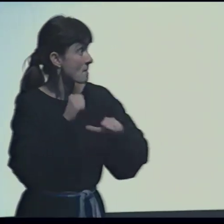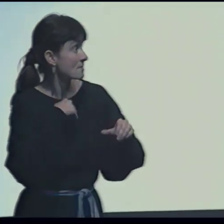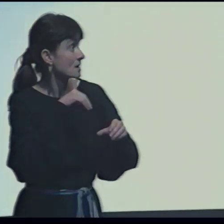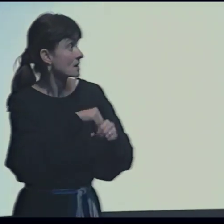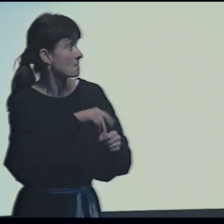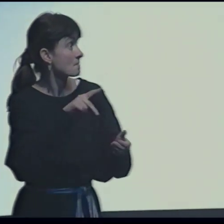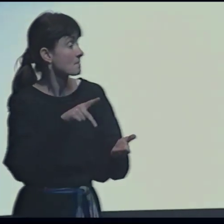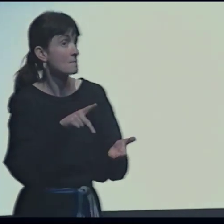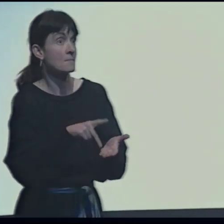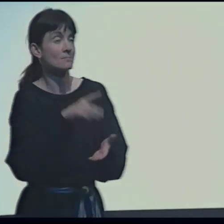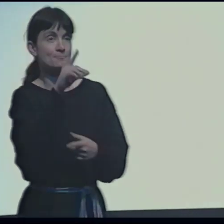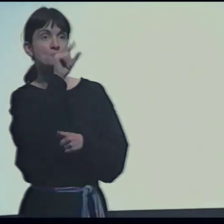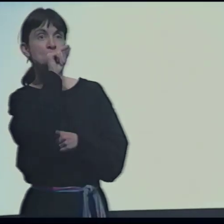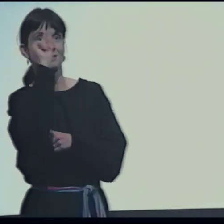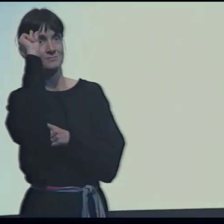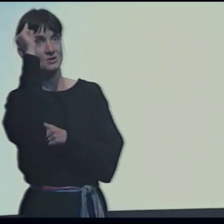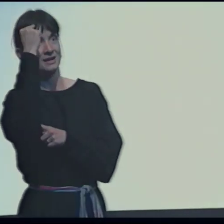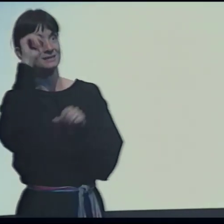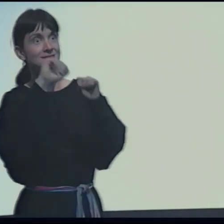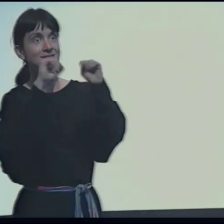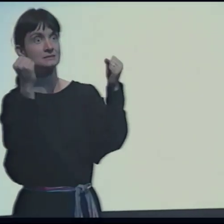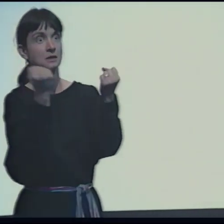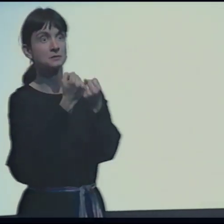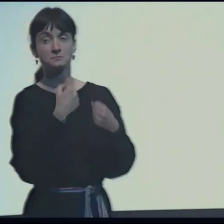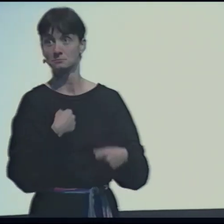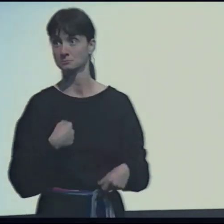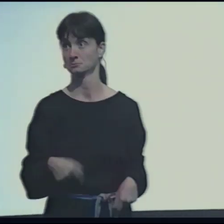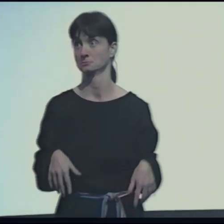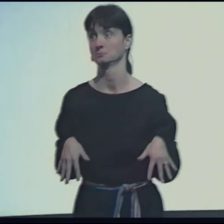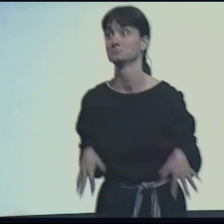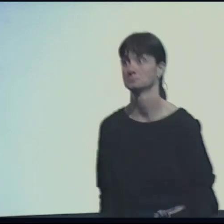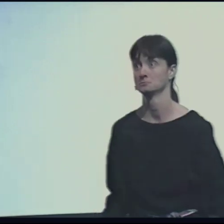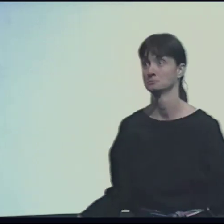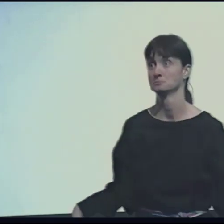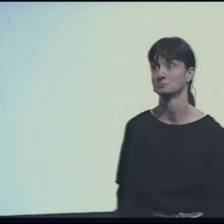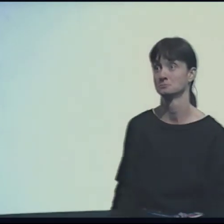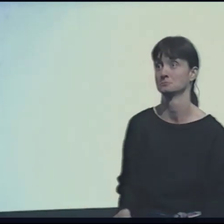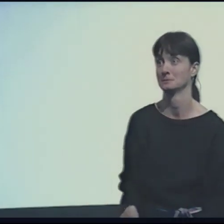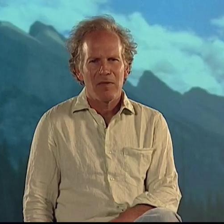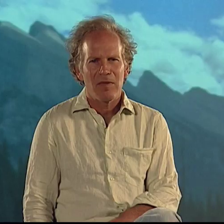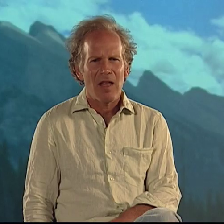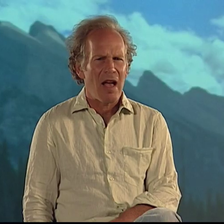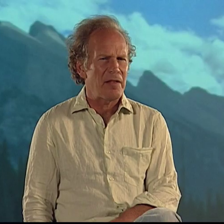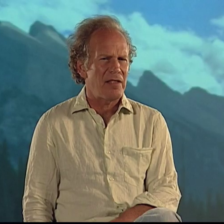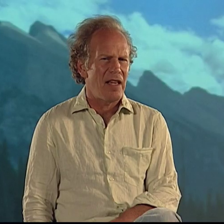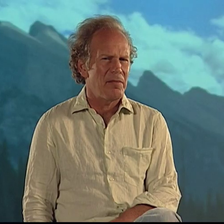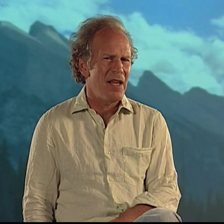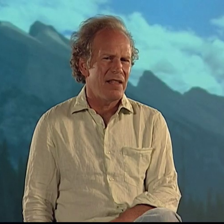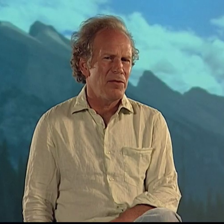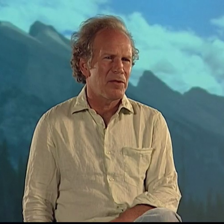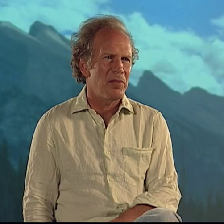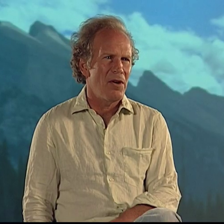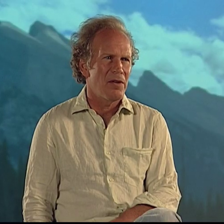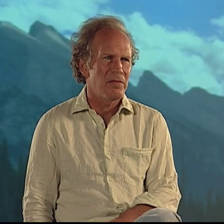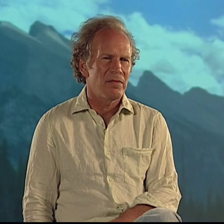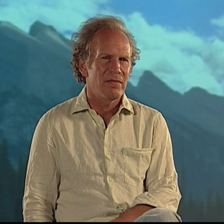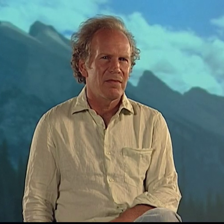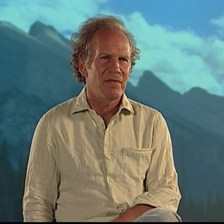and asked if I wouldn't mind performing in the Bird's Brain Society. I was shocked! I'd say, "Man, that was a poem!"